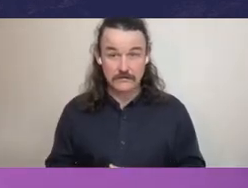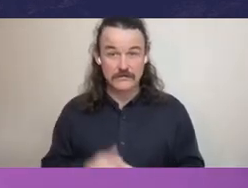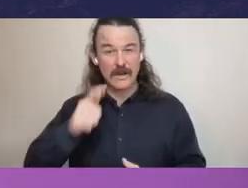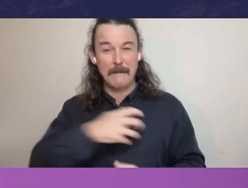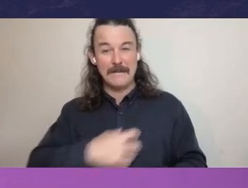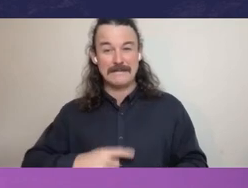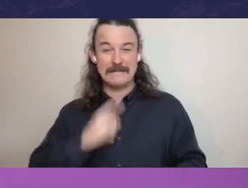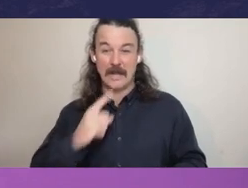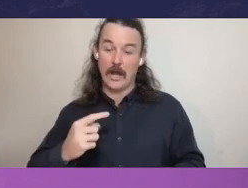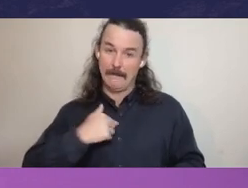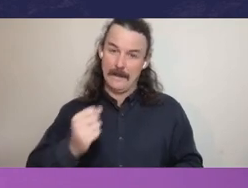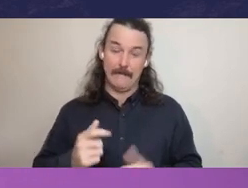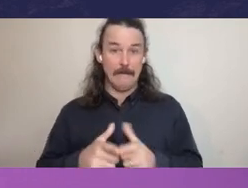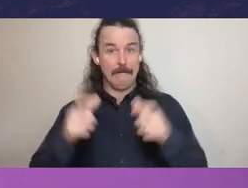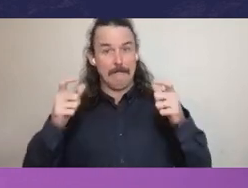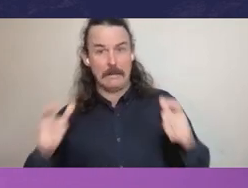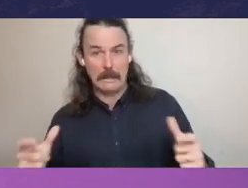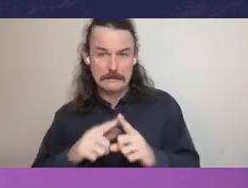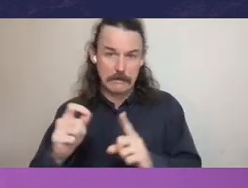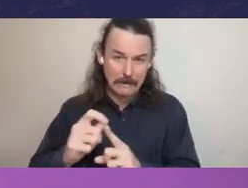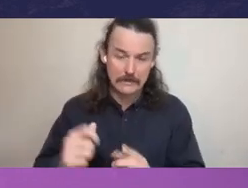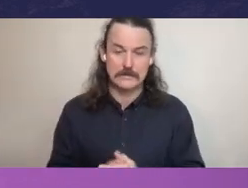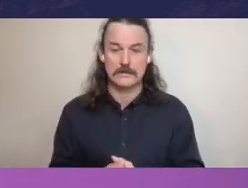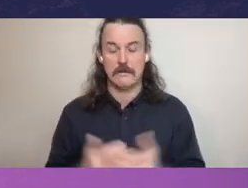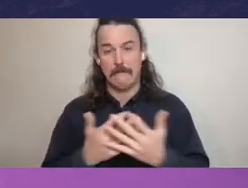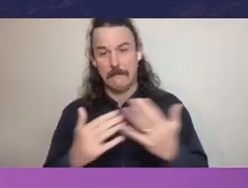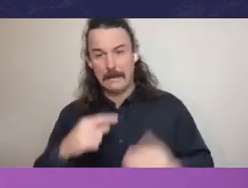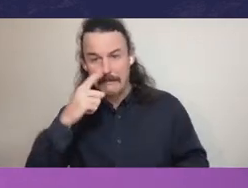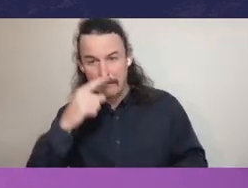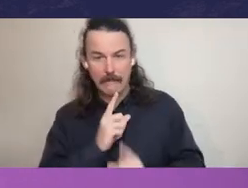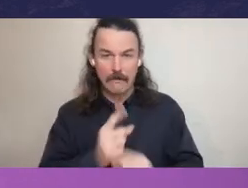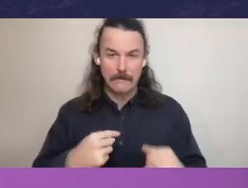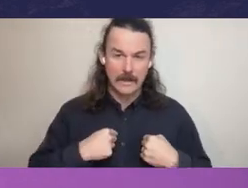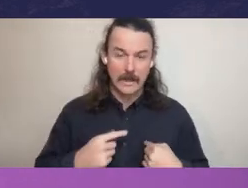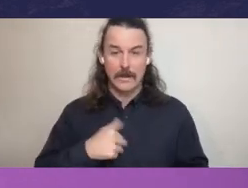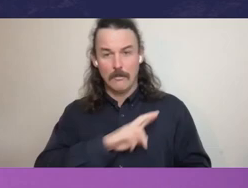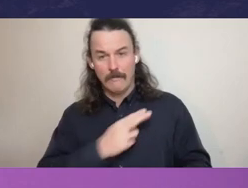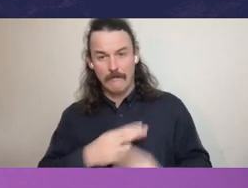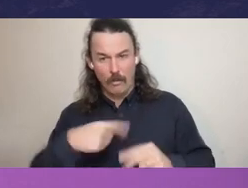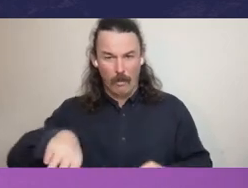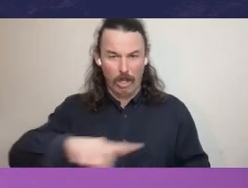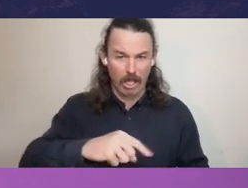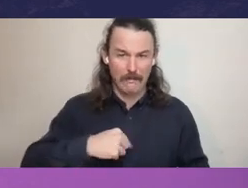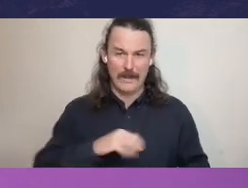many advisers that I have to be responsible for. I can't be liable for every decision that they make’.